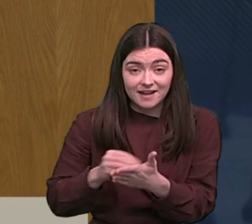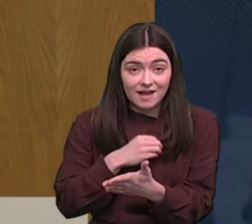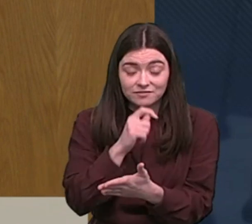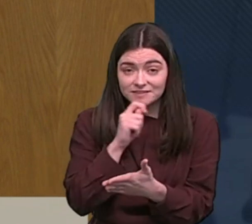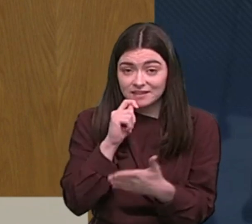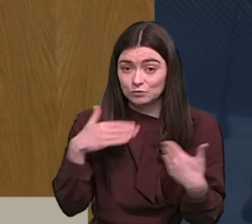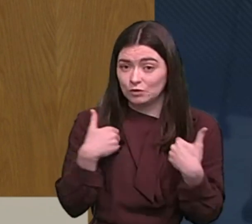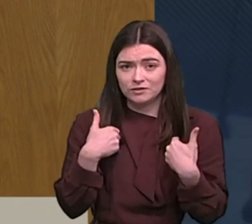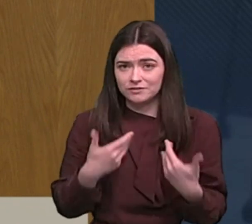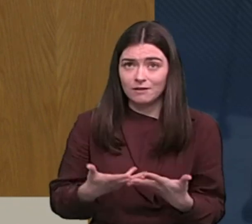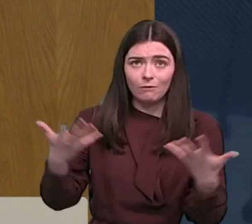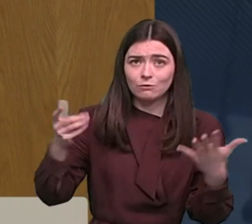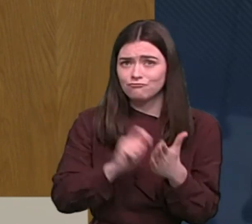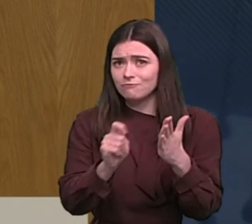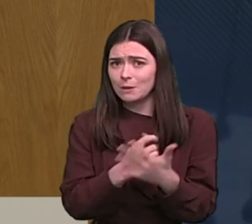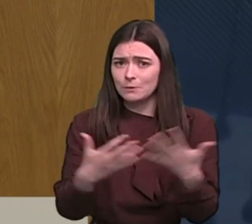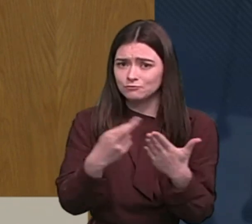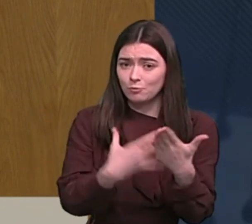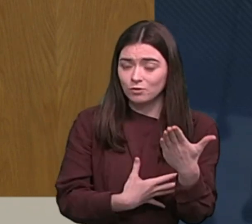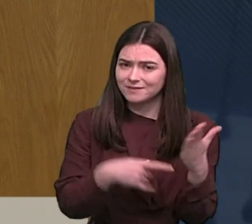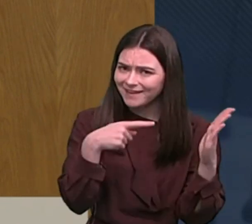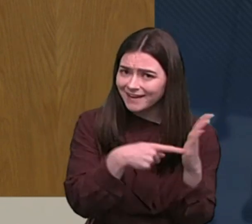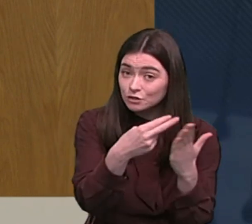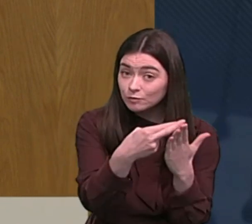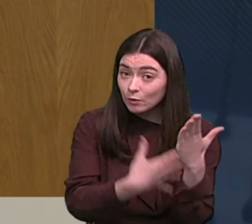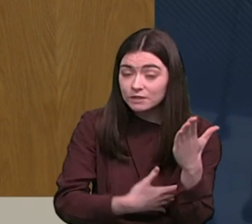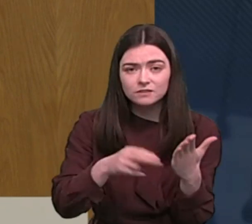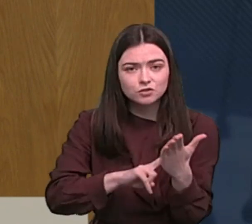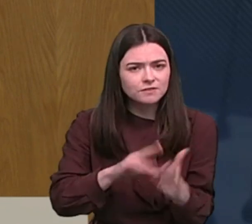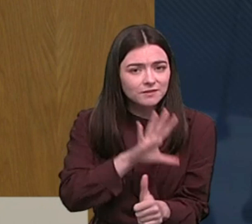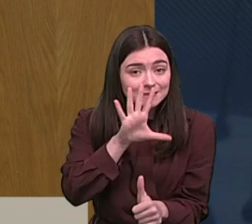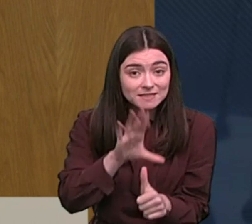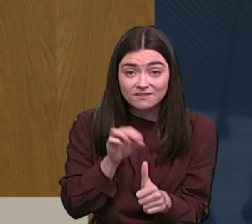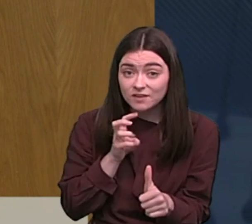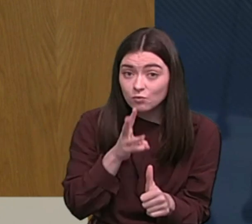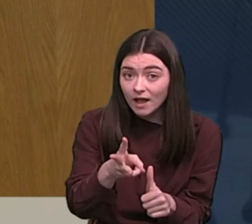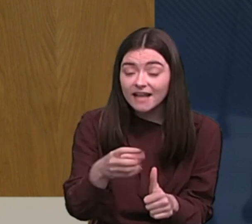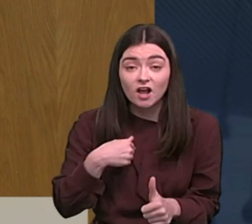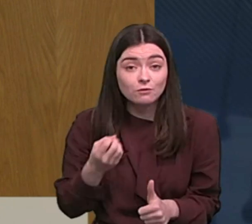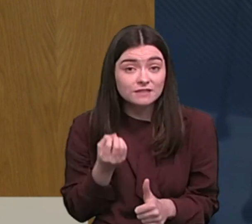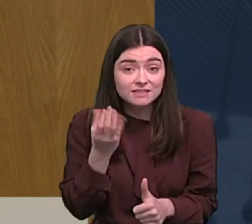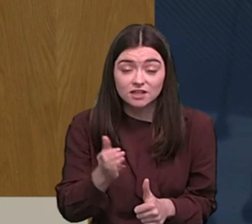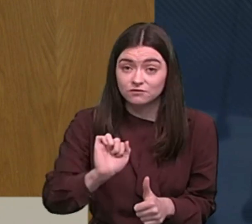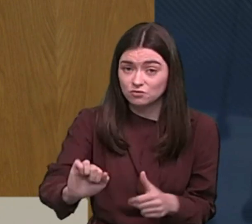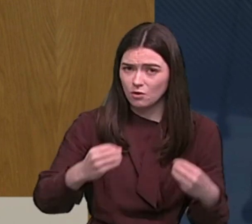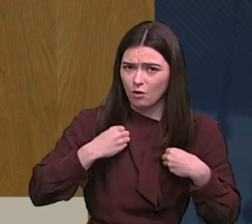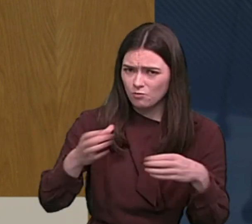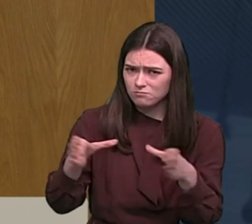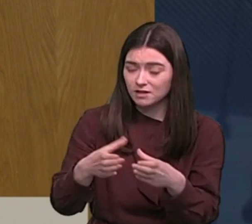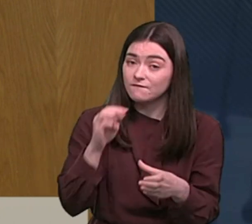worrying that you're saying, "we write hundreds of reports"... here is a report that is being used in a very specific way and I would suggest for your own body it's quite important that you